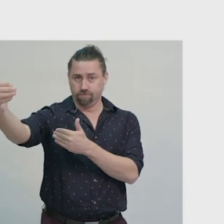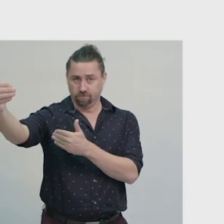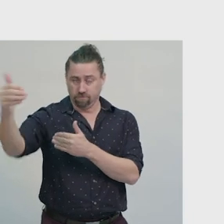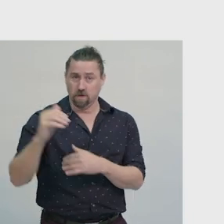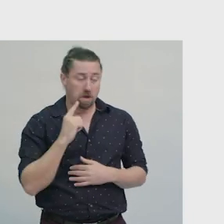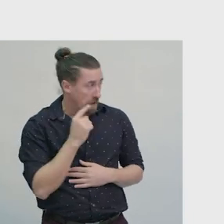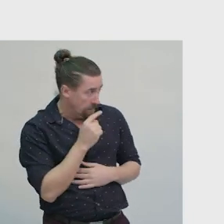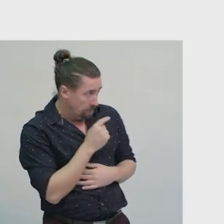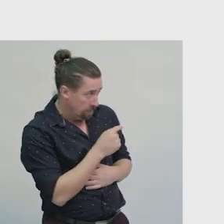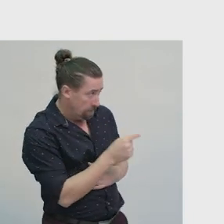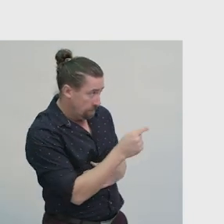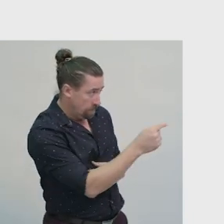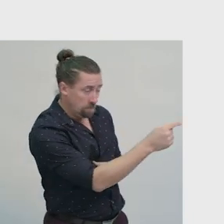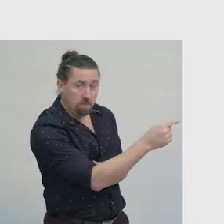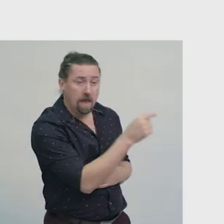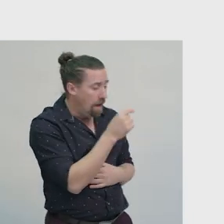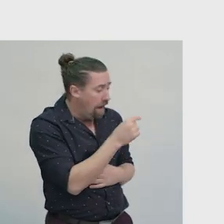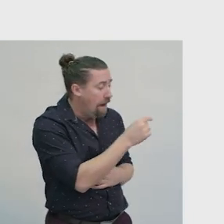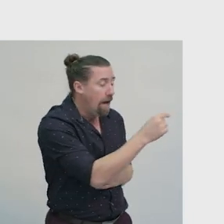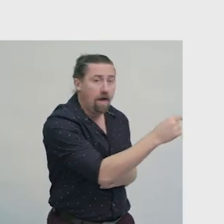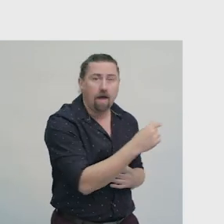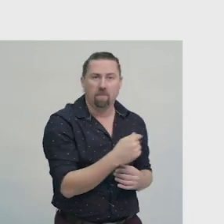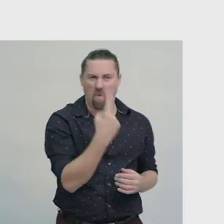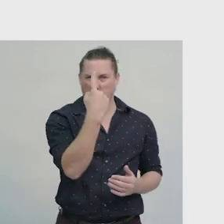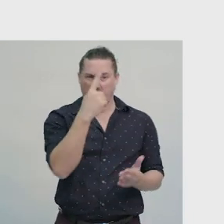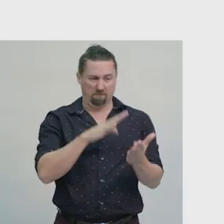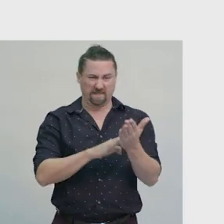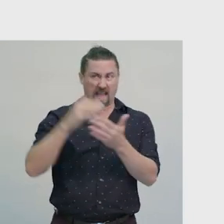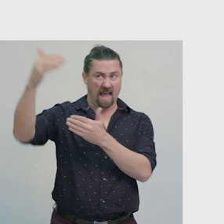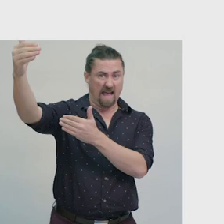So, on this plan, each square represents 1 metre in real life.